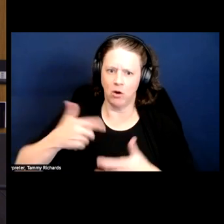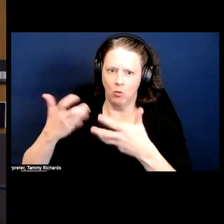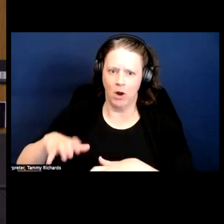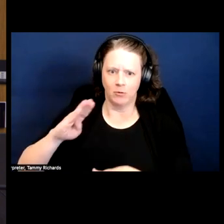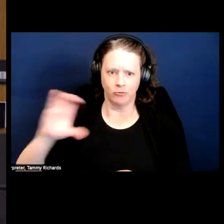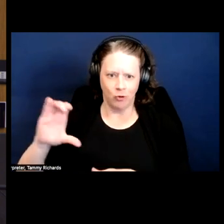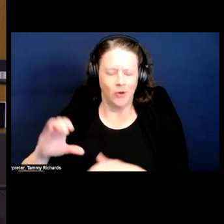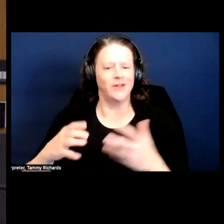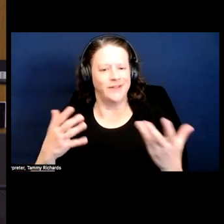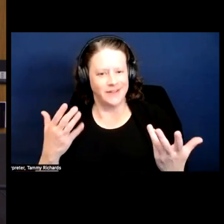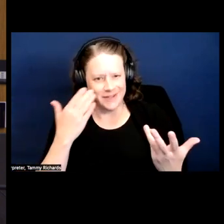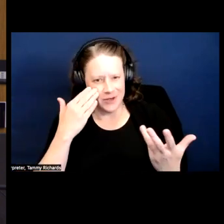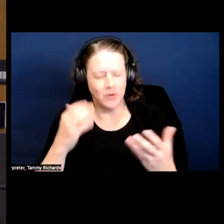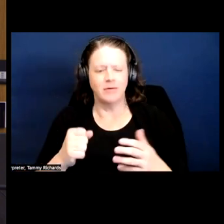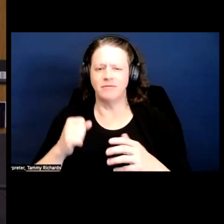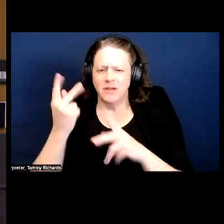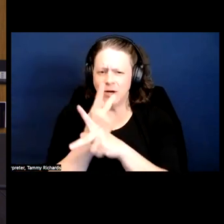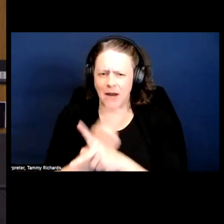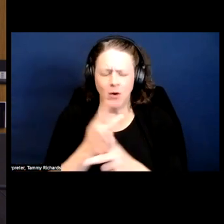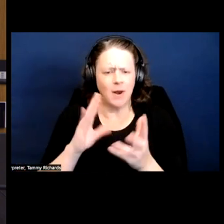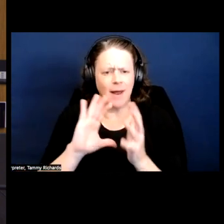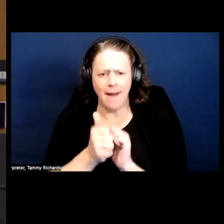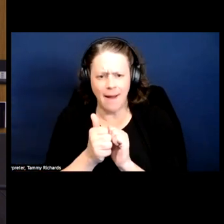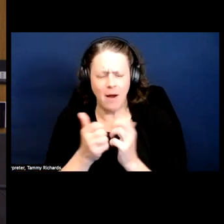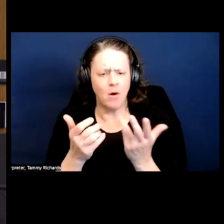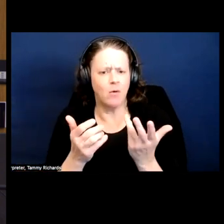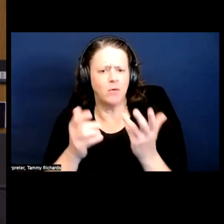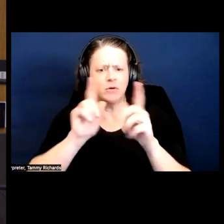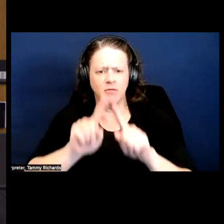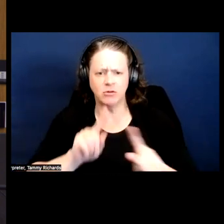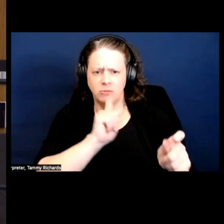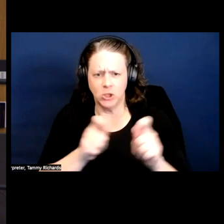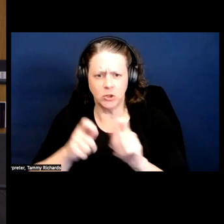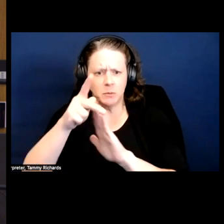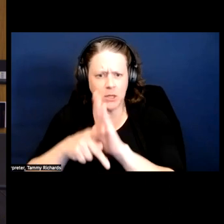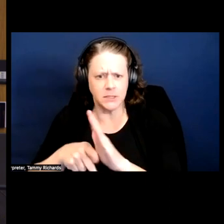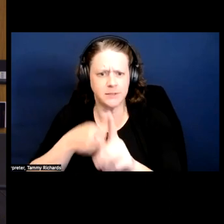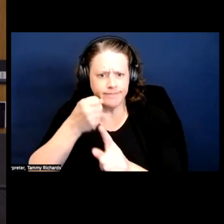Seeing more folks talk about the way that different changes in policies are also going to impact disabled people.